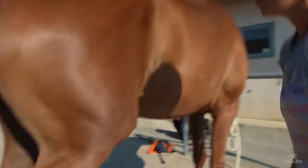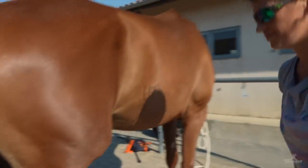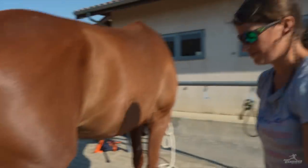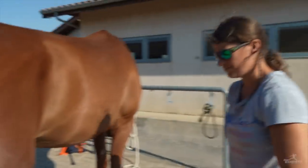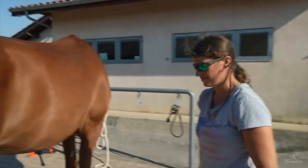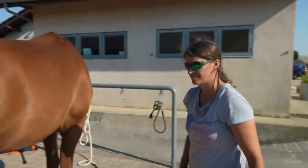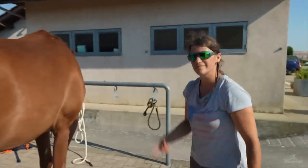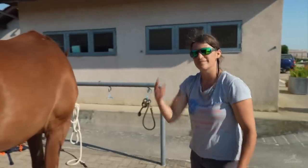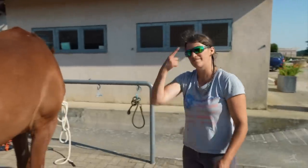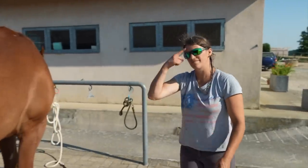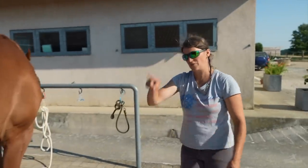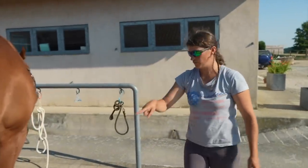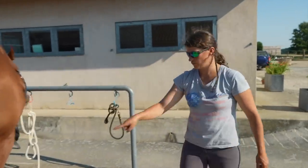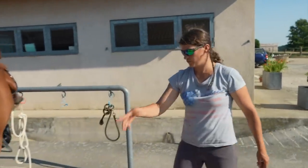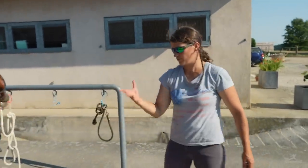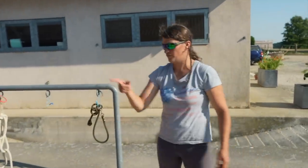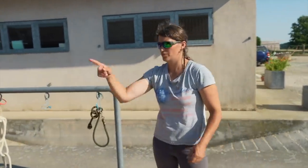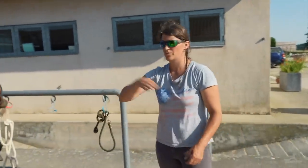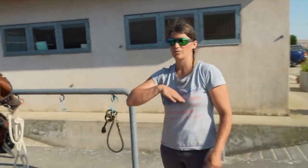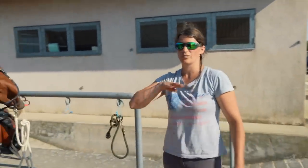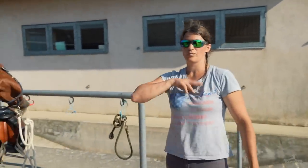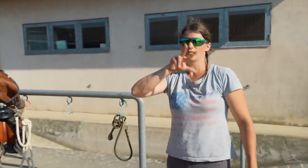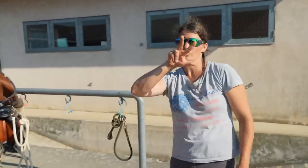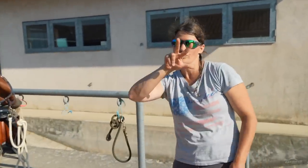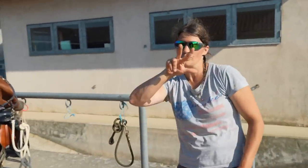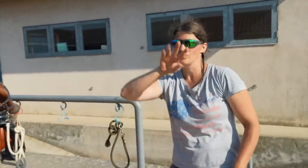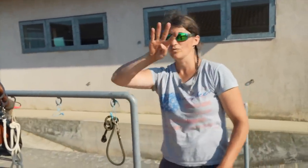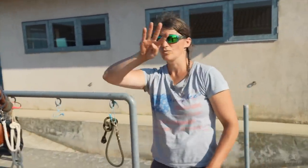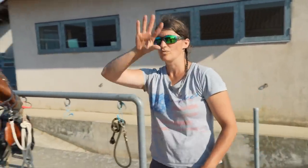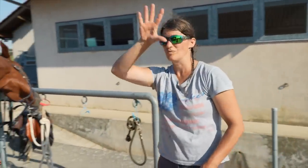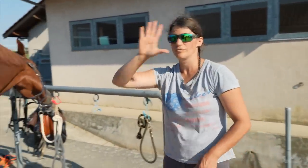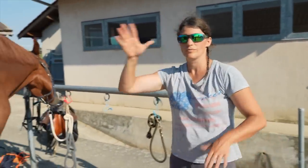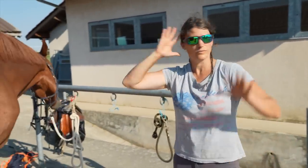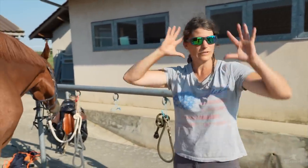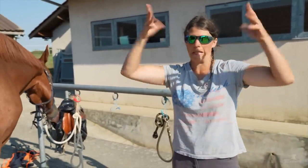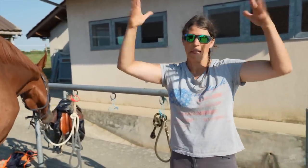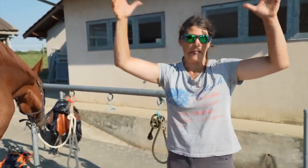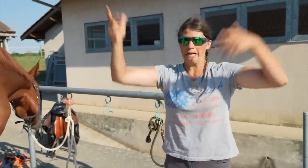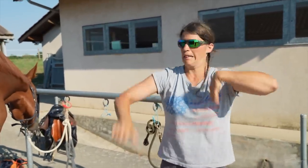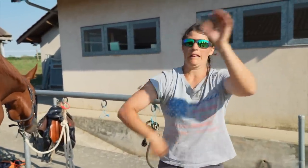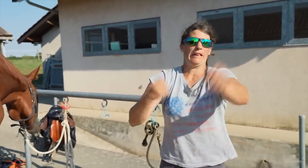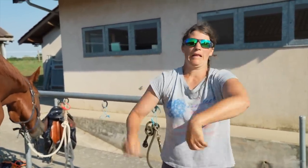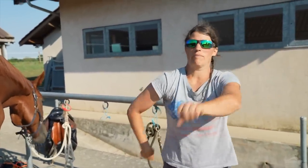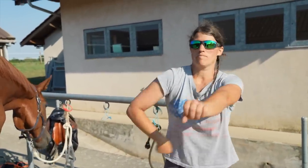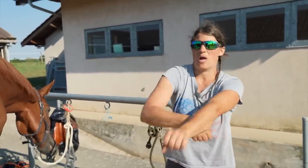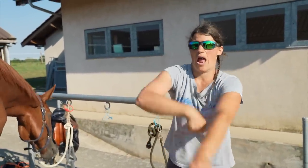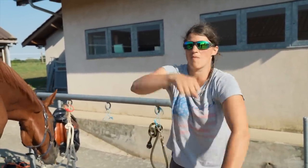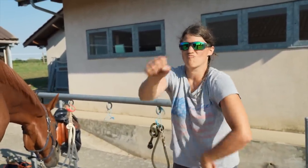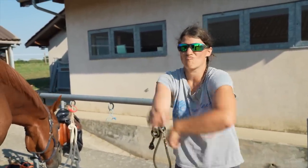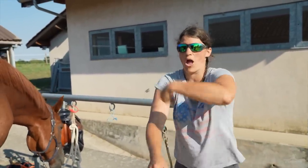These hoof boots are for horses three to five years old. Their legs are clumsy and bump into each other a lot